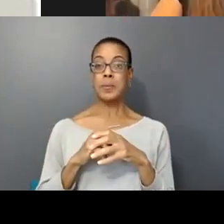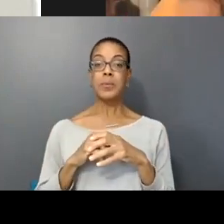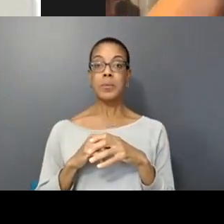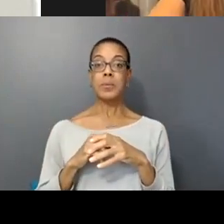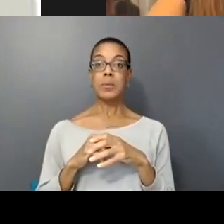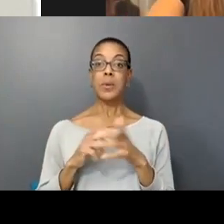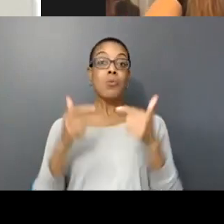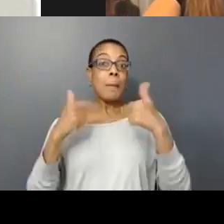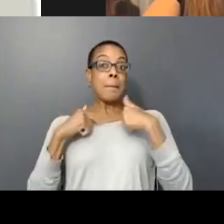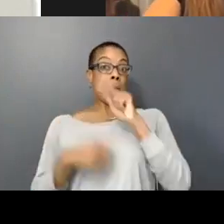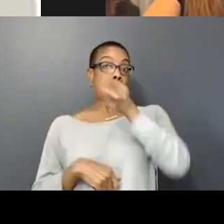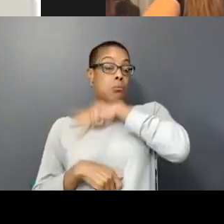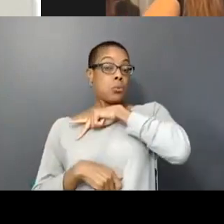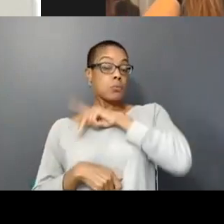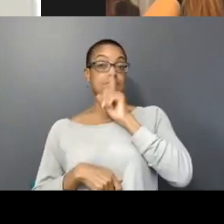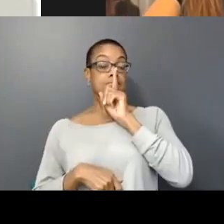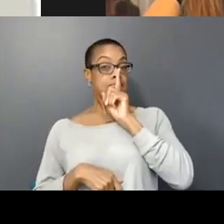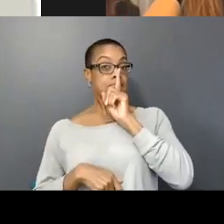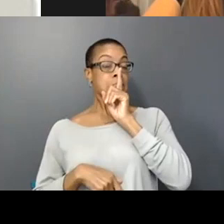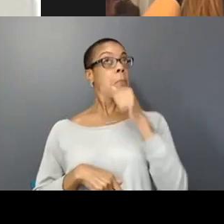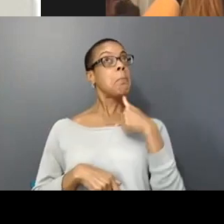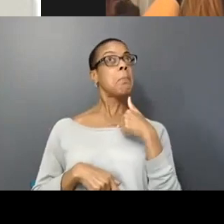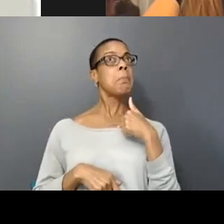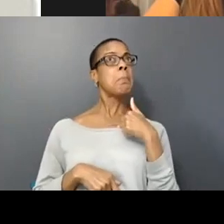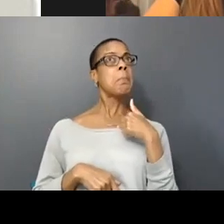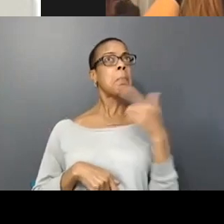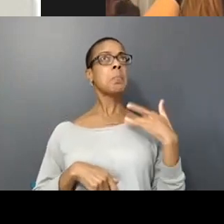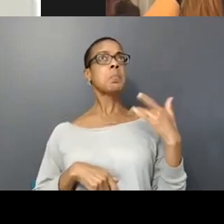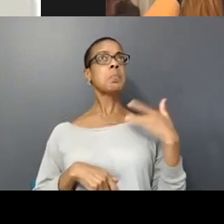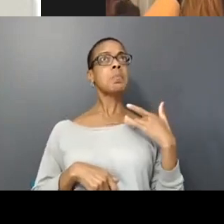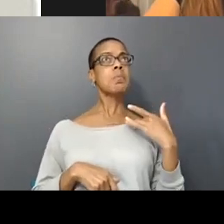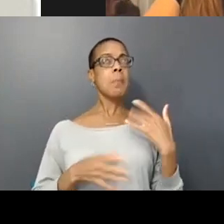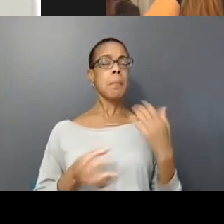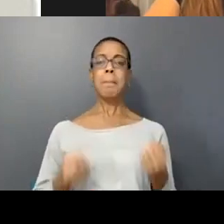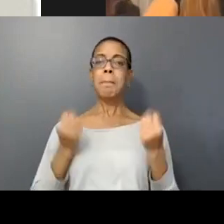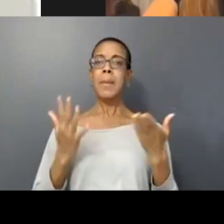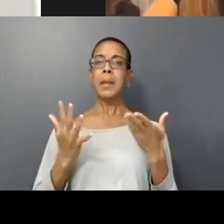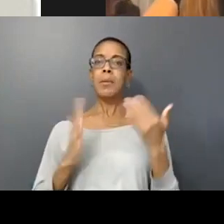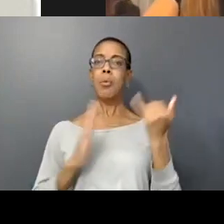personally, but I would say that a lot of artists and and maybe particularly People